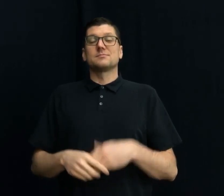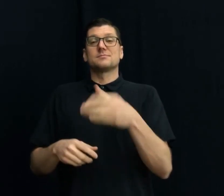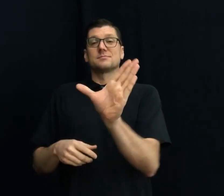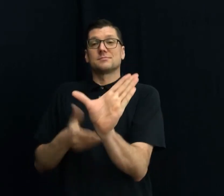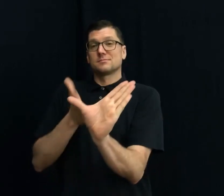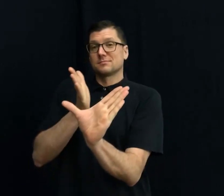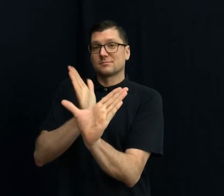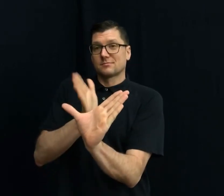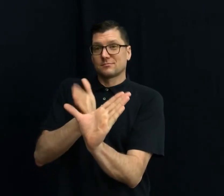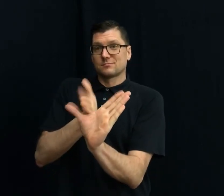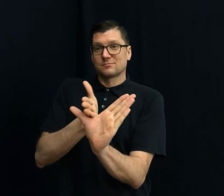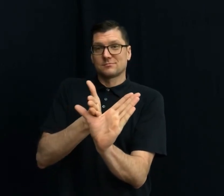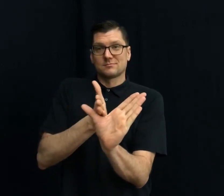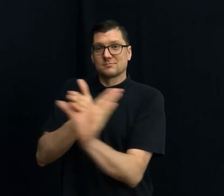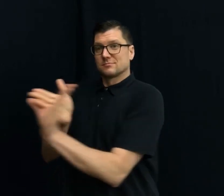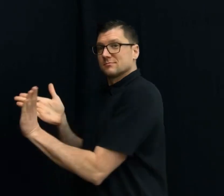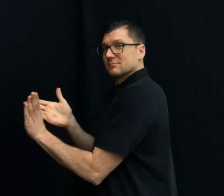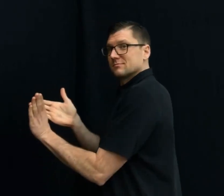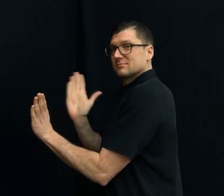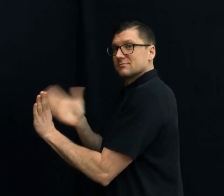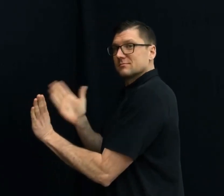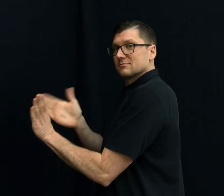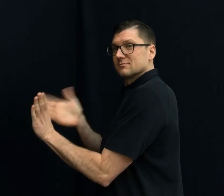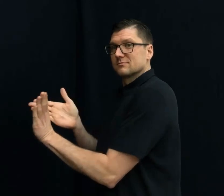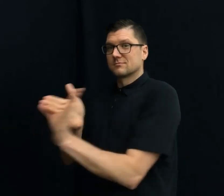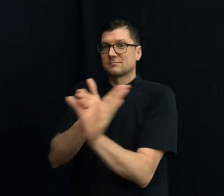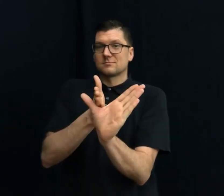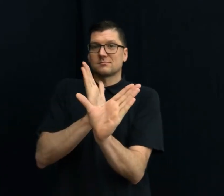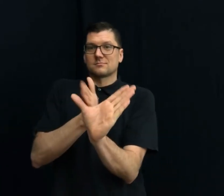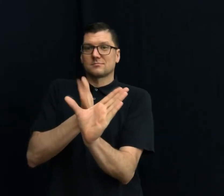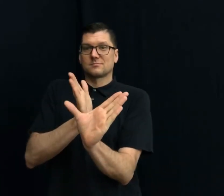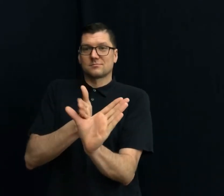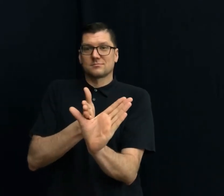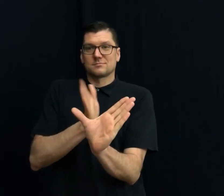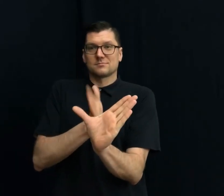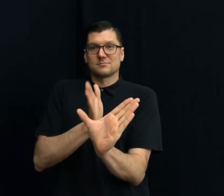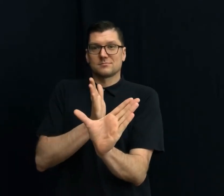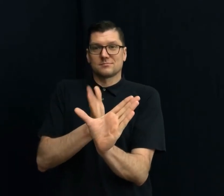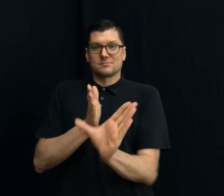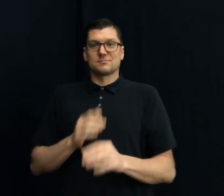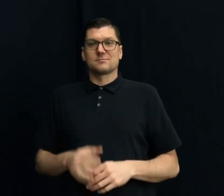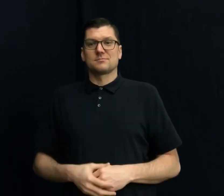PSYCHOLOGY